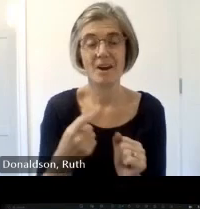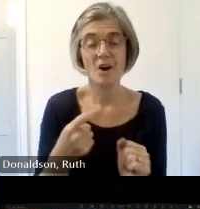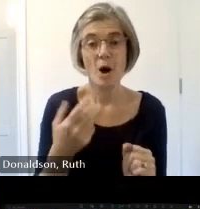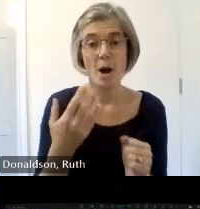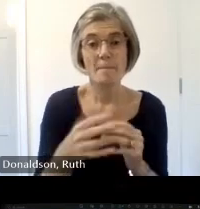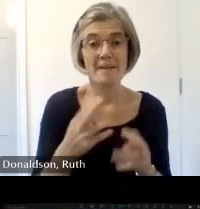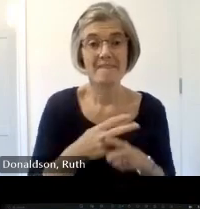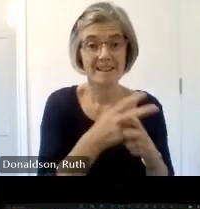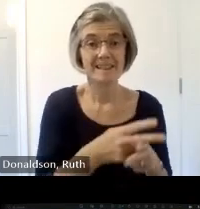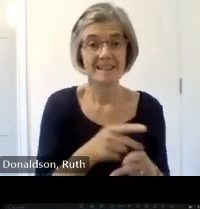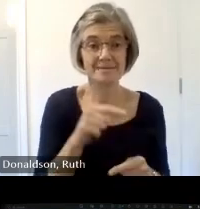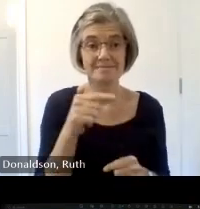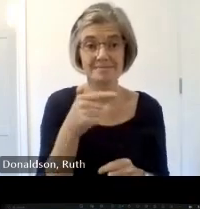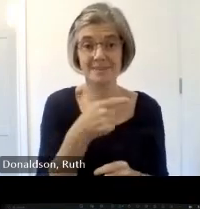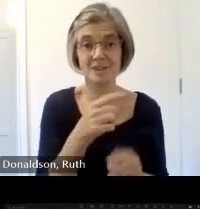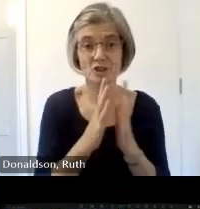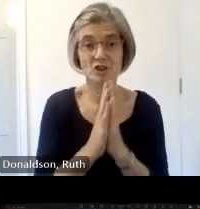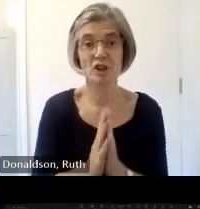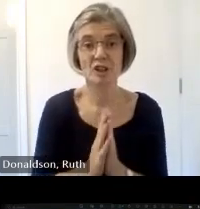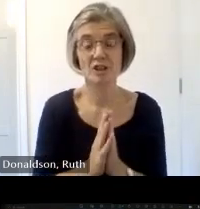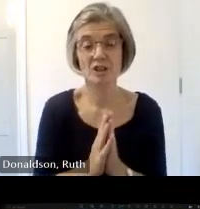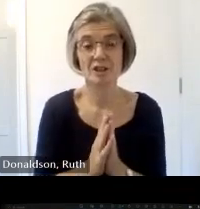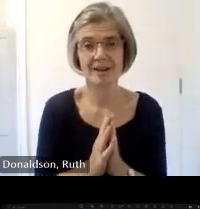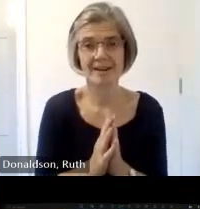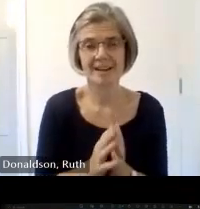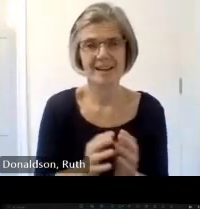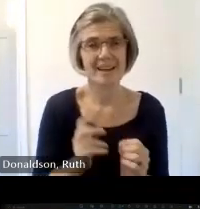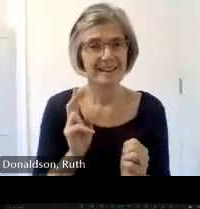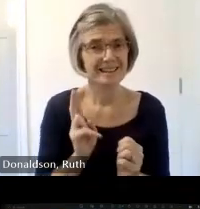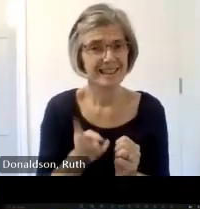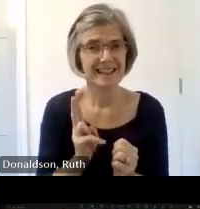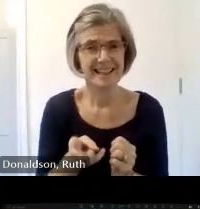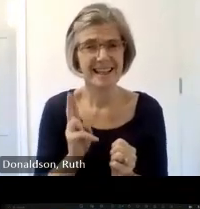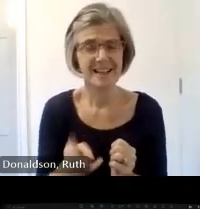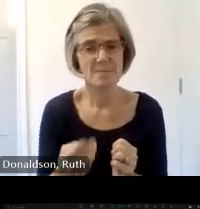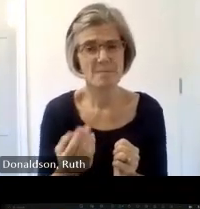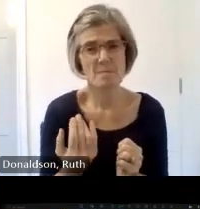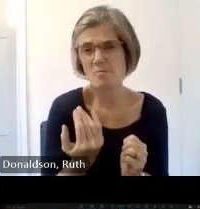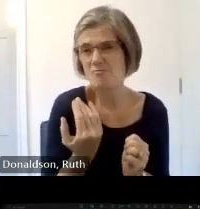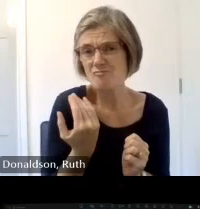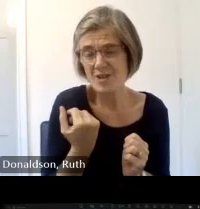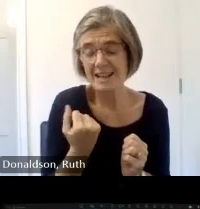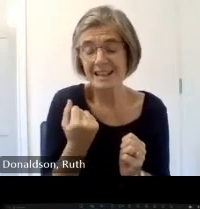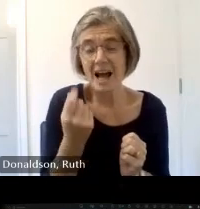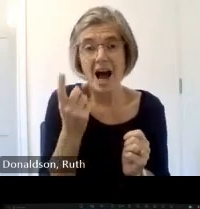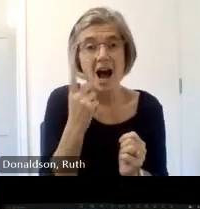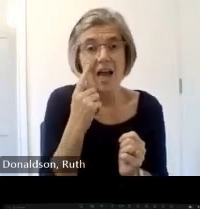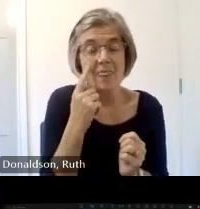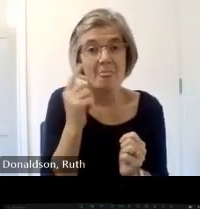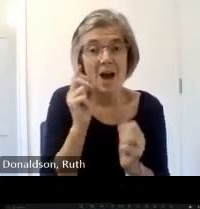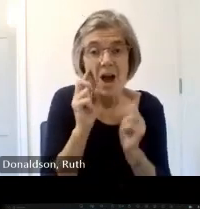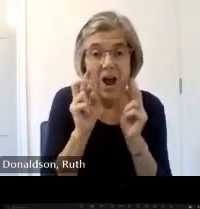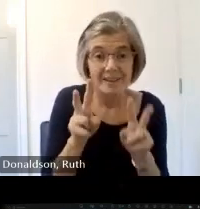Collegiate Church I visited it several times but only recently have I noticed the most and that's